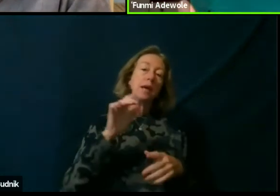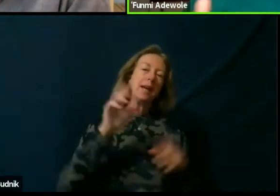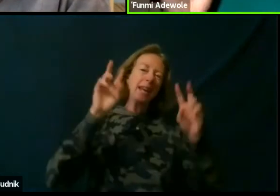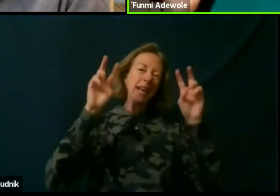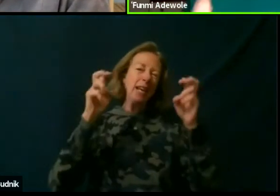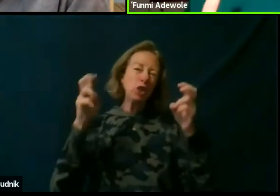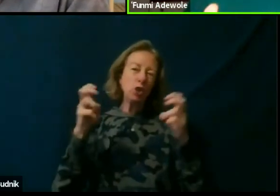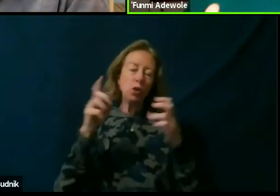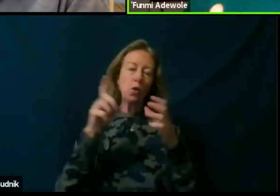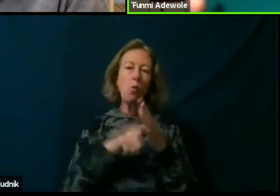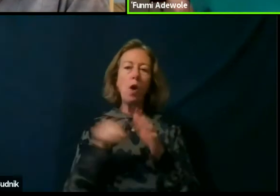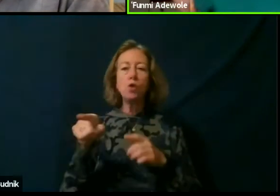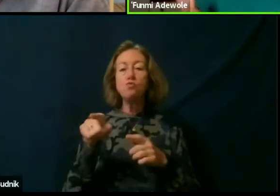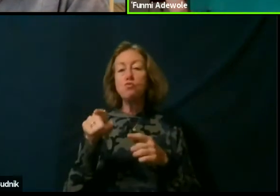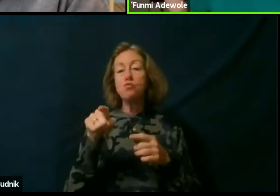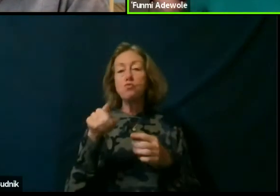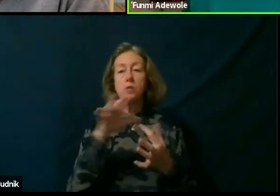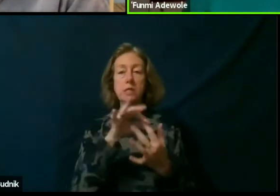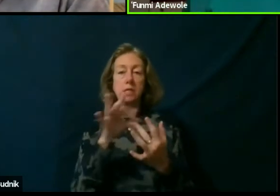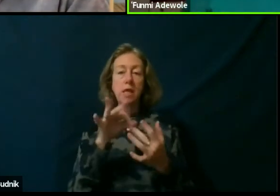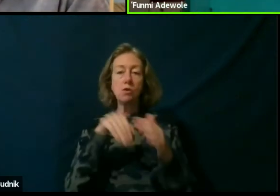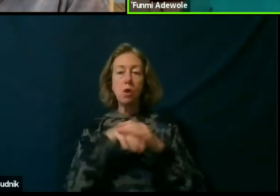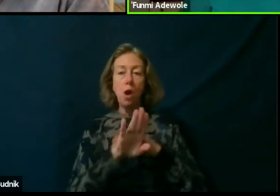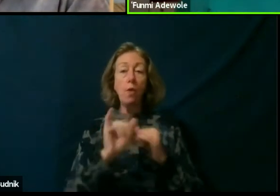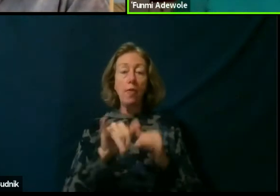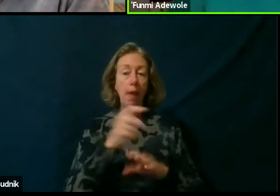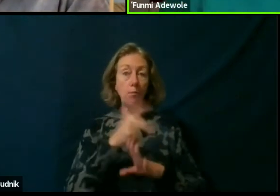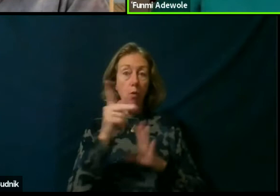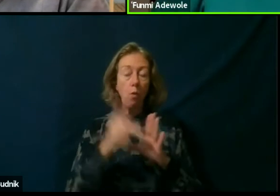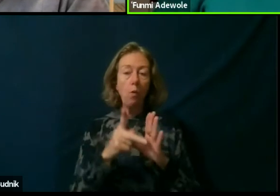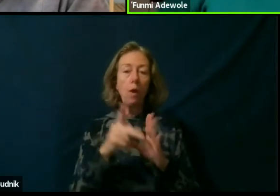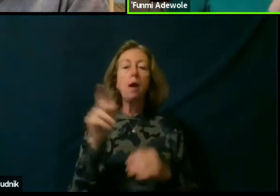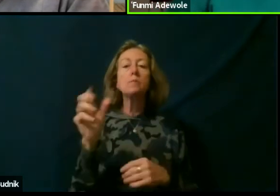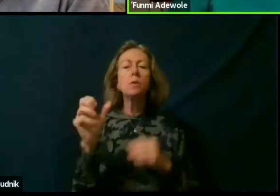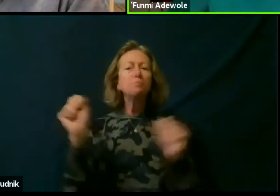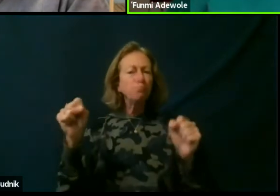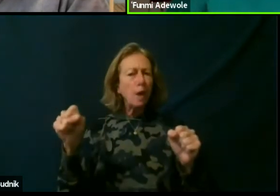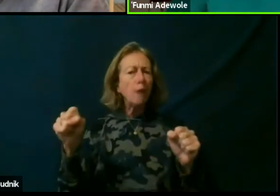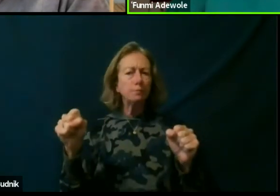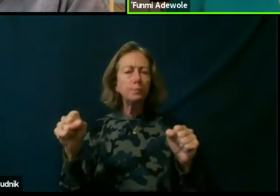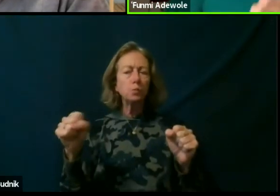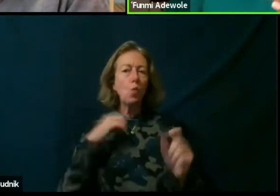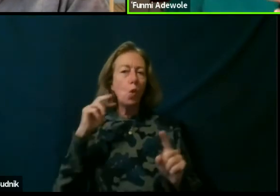to go into the program. So, yeah, so we are looking at programming,